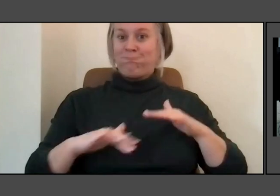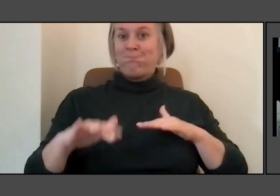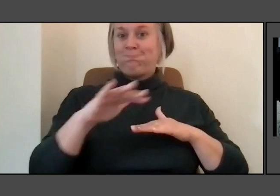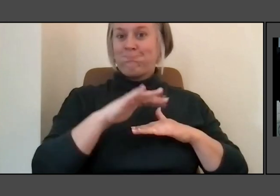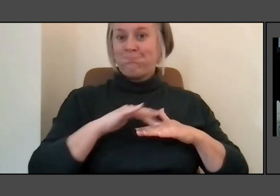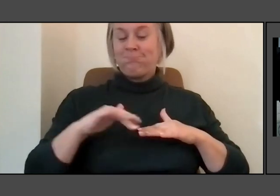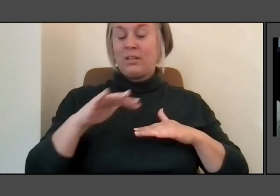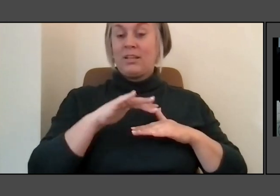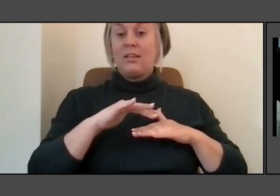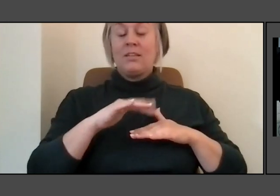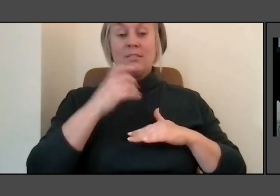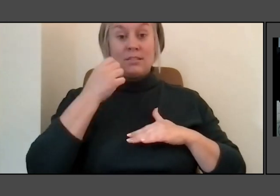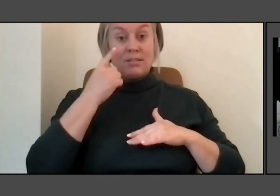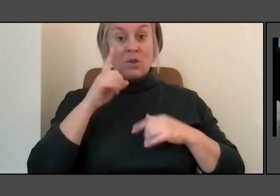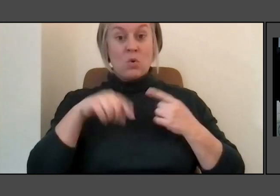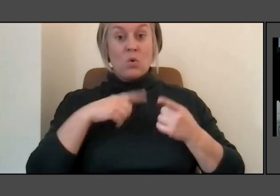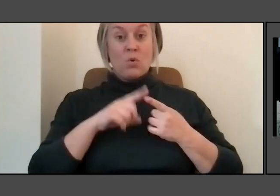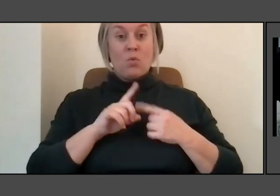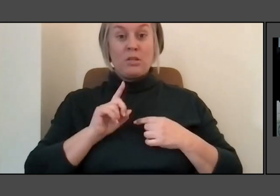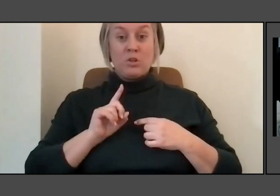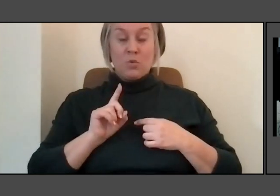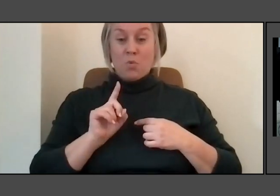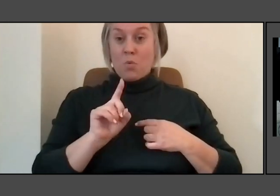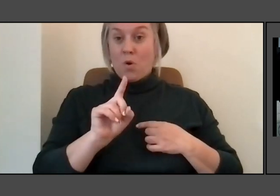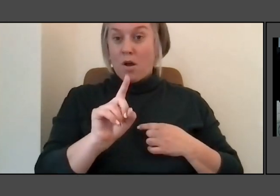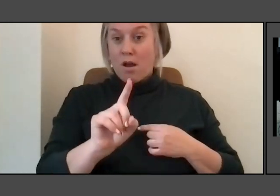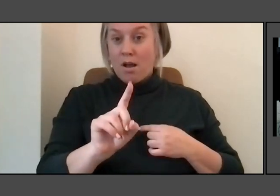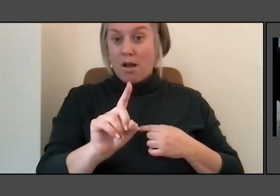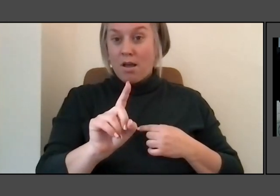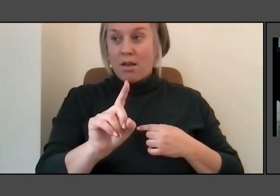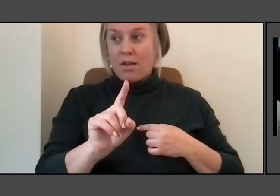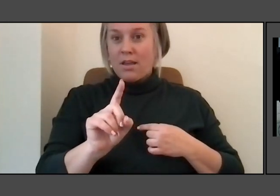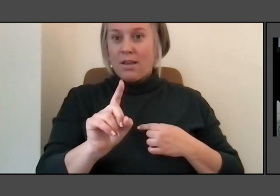you become part of a group of strangers and it becomes, in a way, a family.